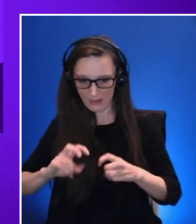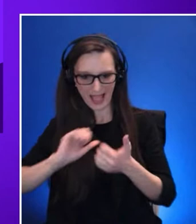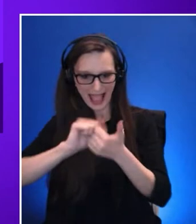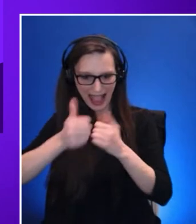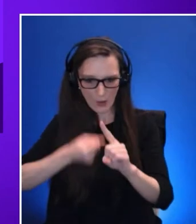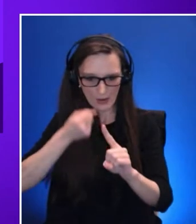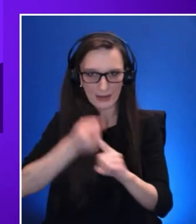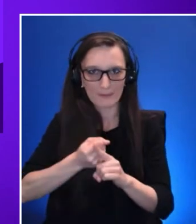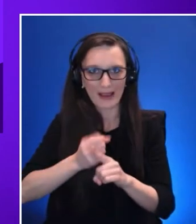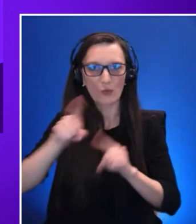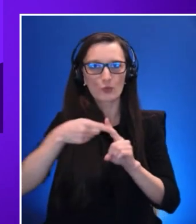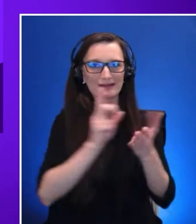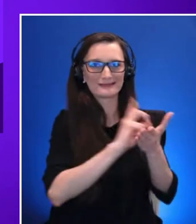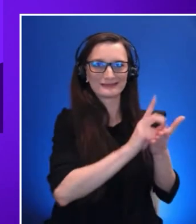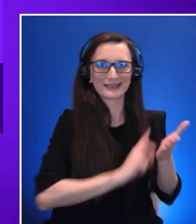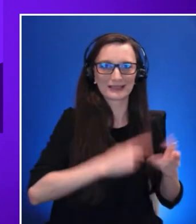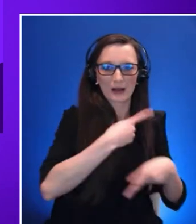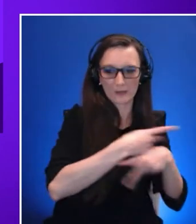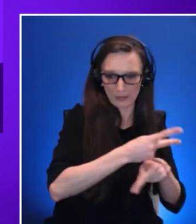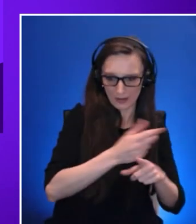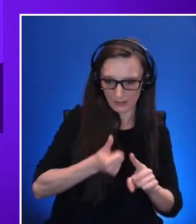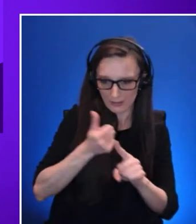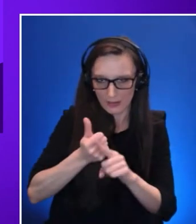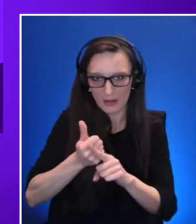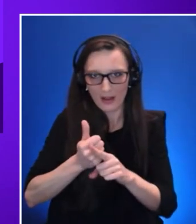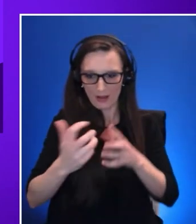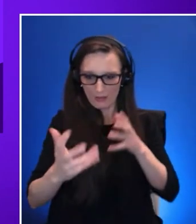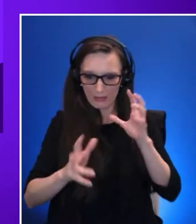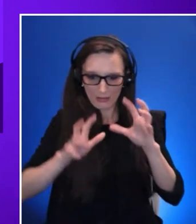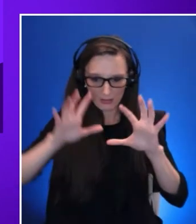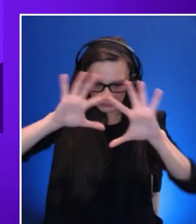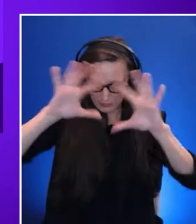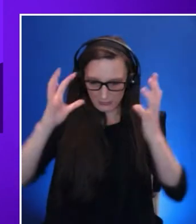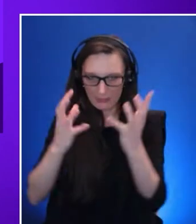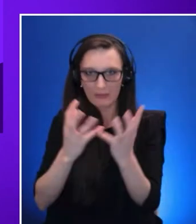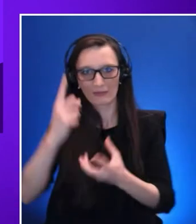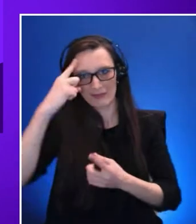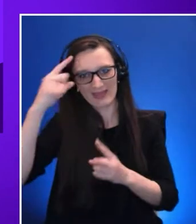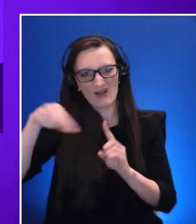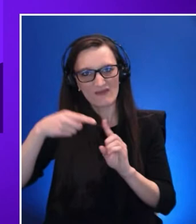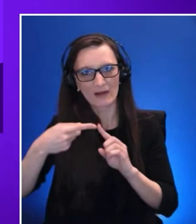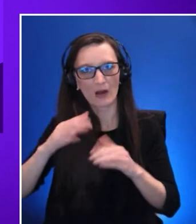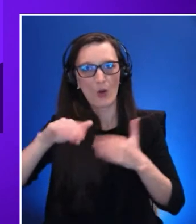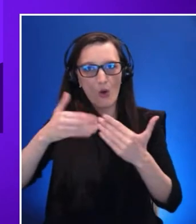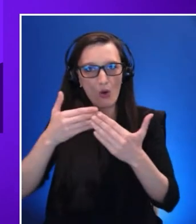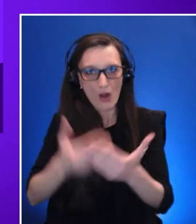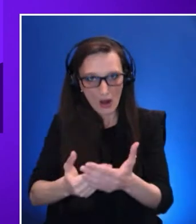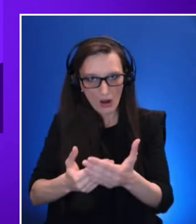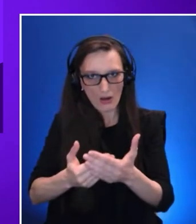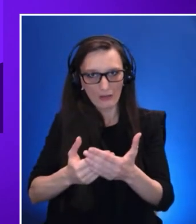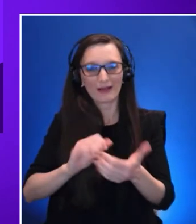the impact of XR as a new technology that comes to stay at the workplace. It's important now that we